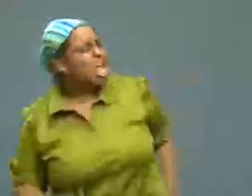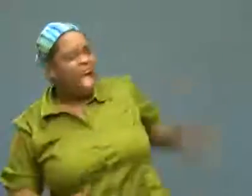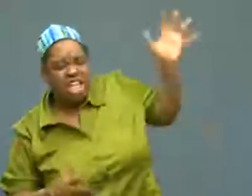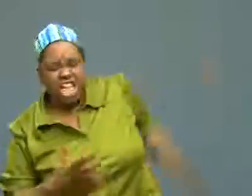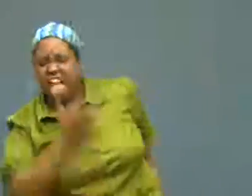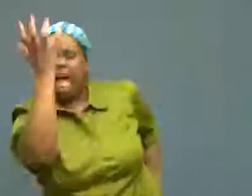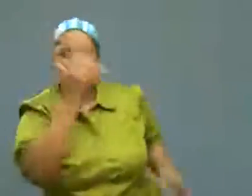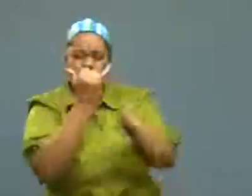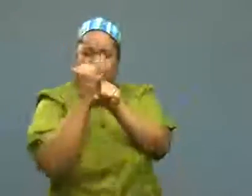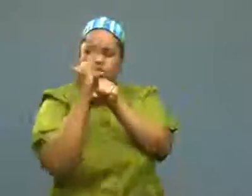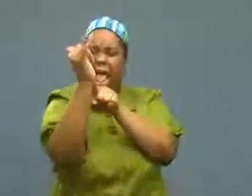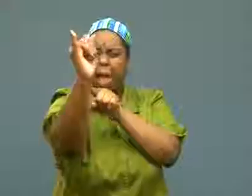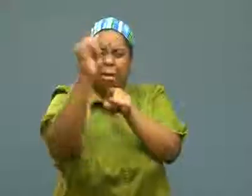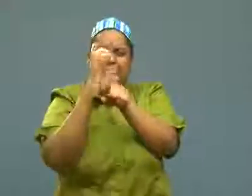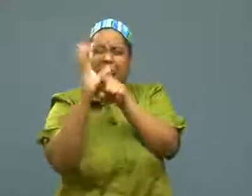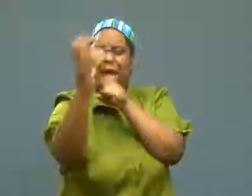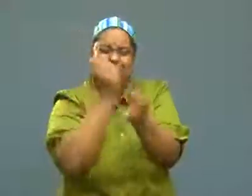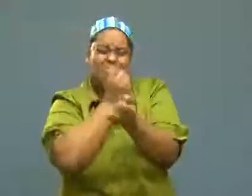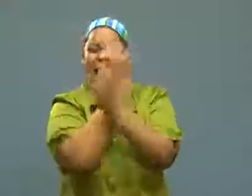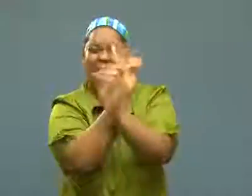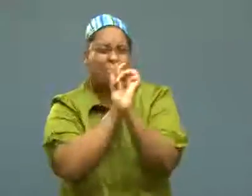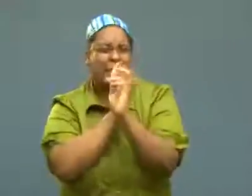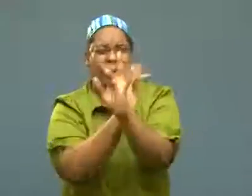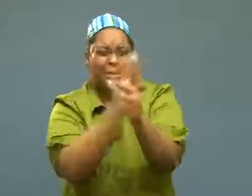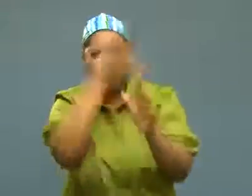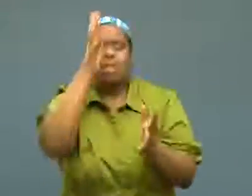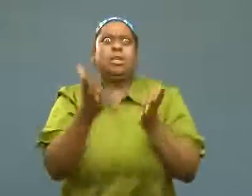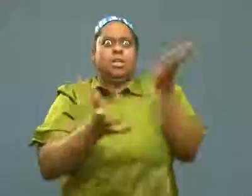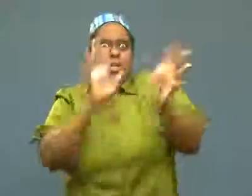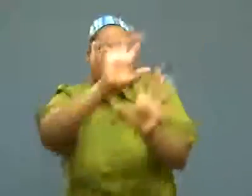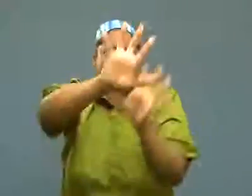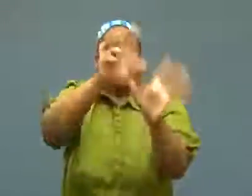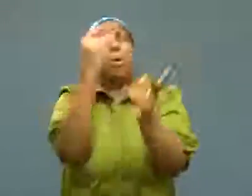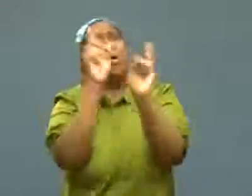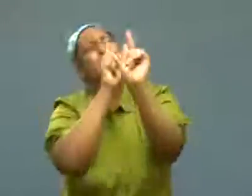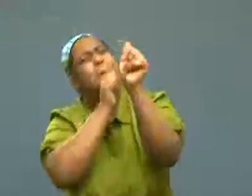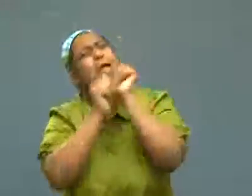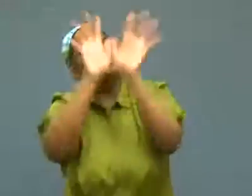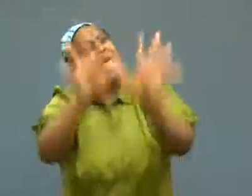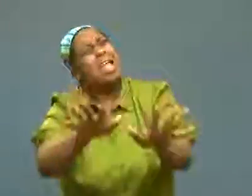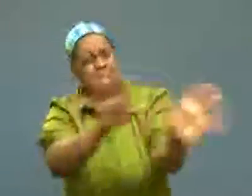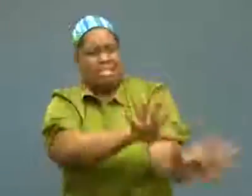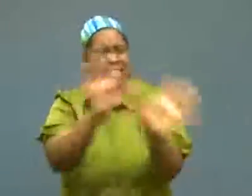She's yelling and swearing and cussing, while he tries to put it out! He's saying, "Wait, calm down!"